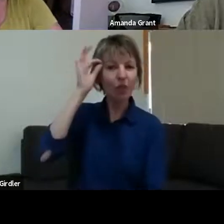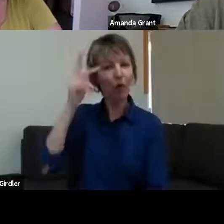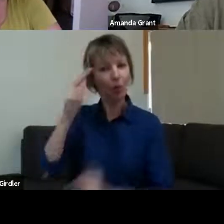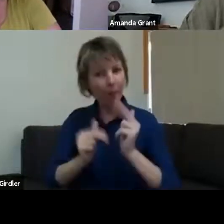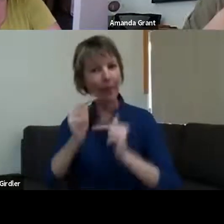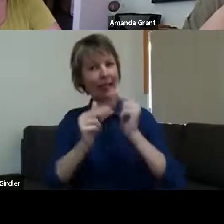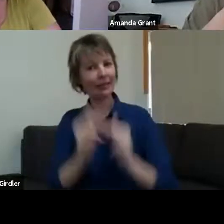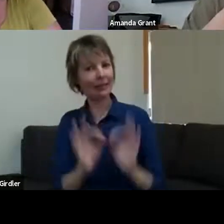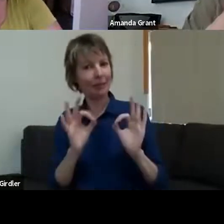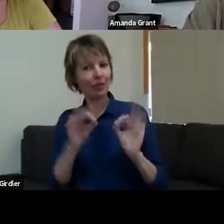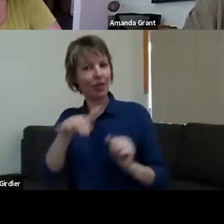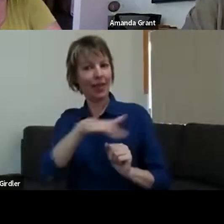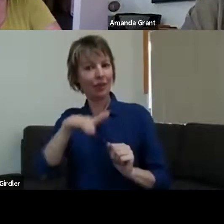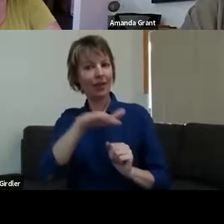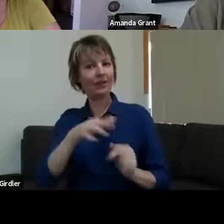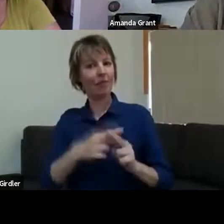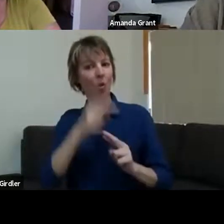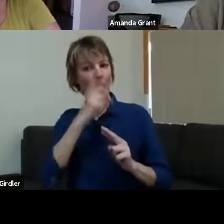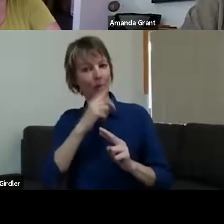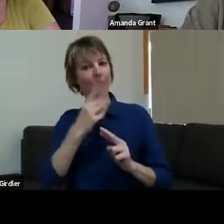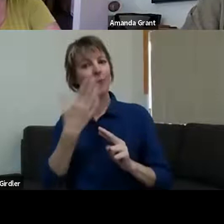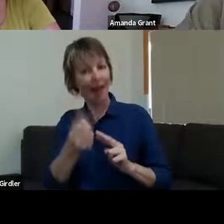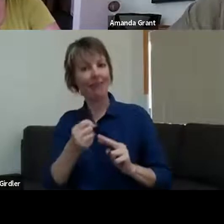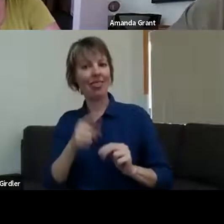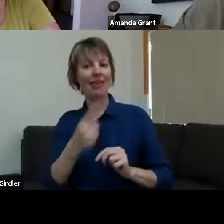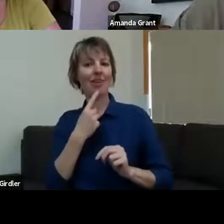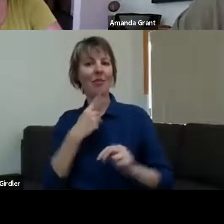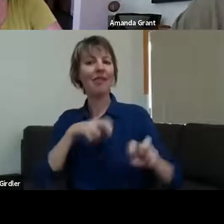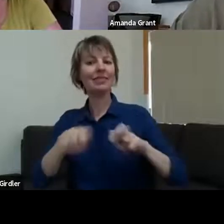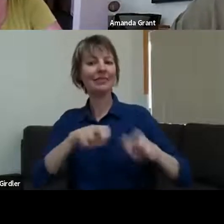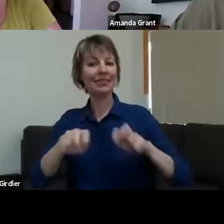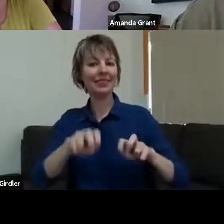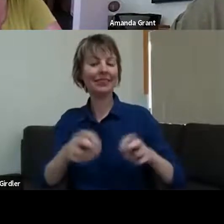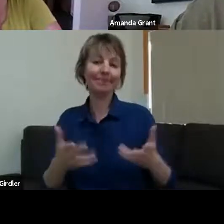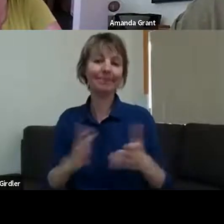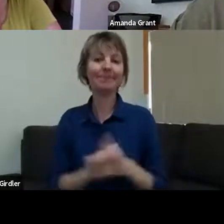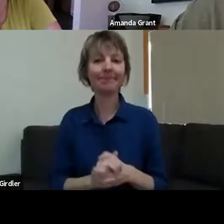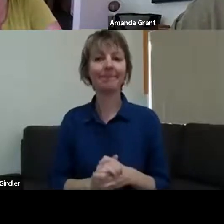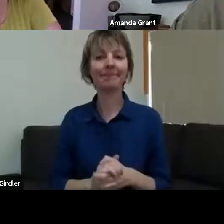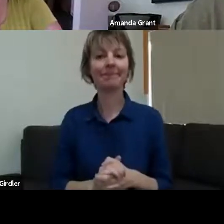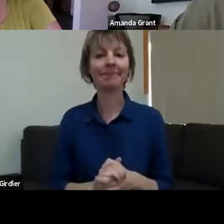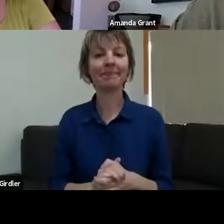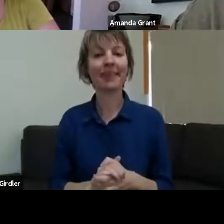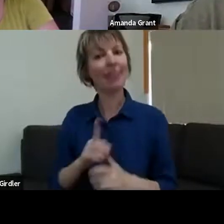sorts of things. So, that was the interesting thing about ours - that